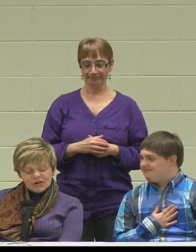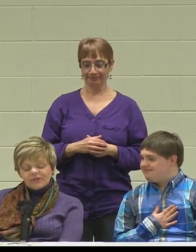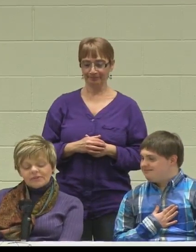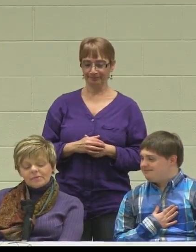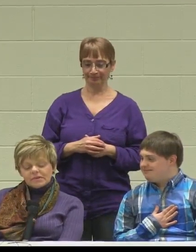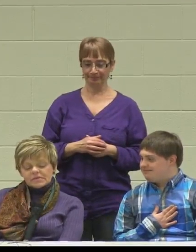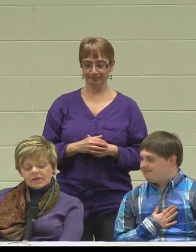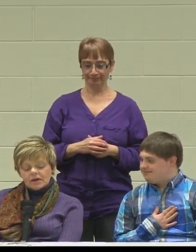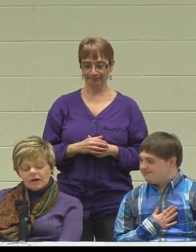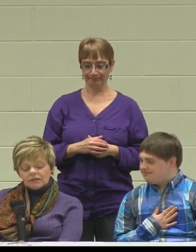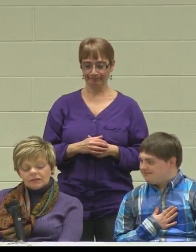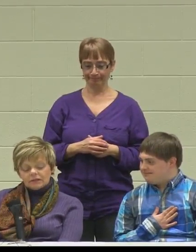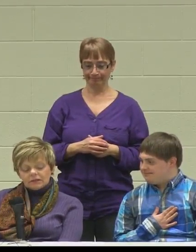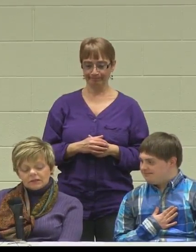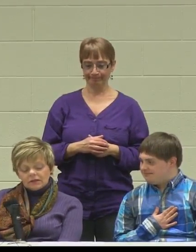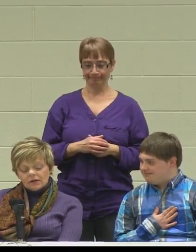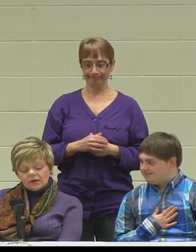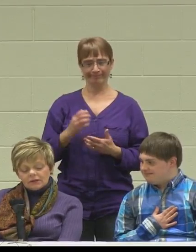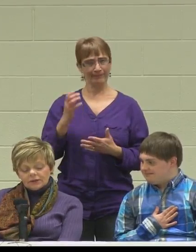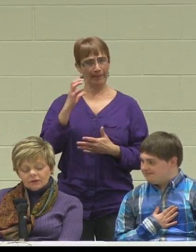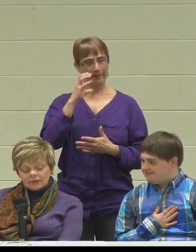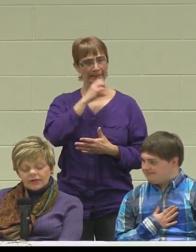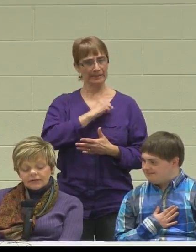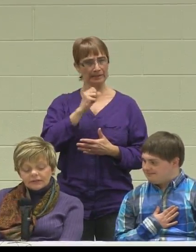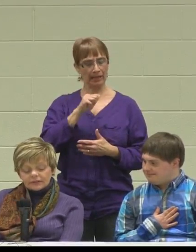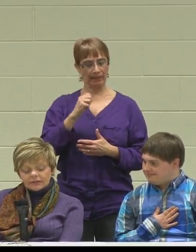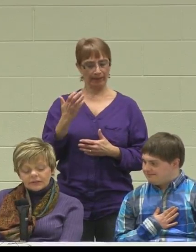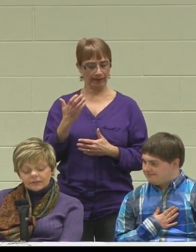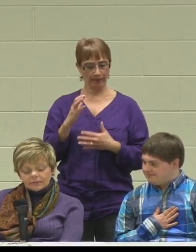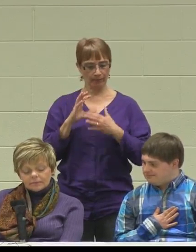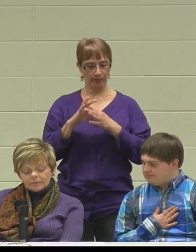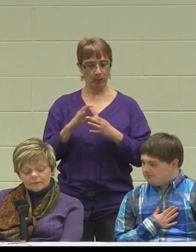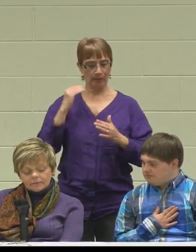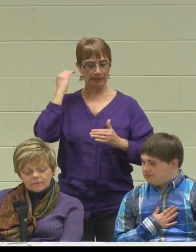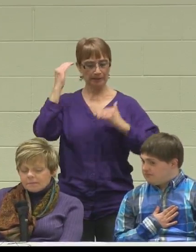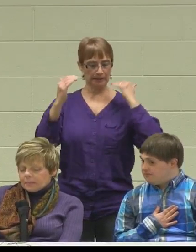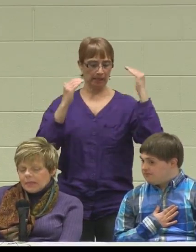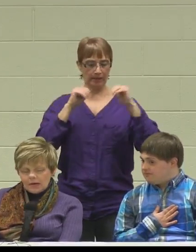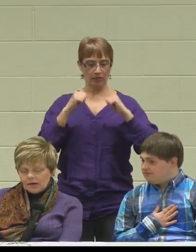I'm trying to think, if I missed anything on adult agencies..